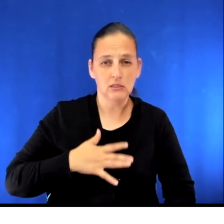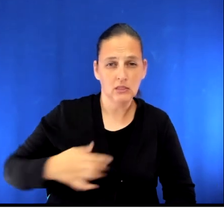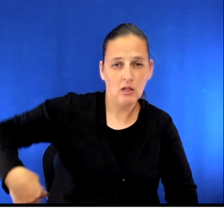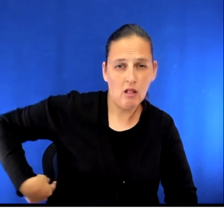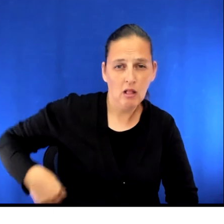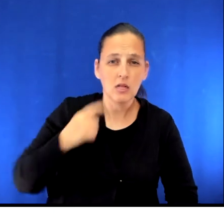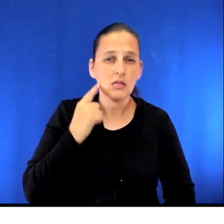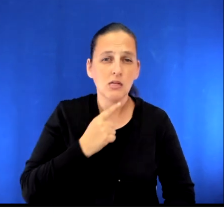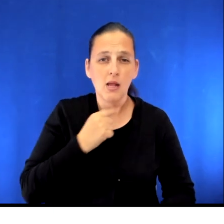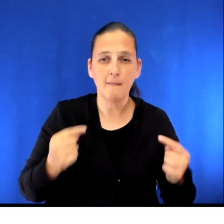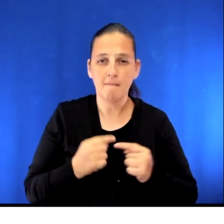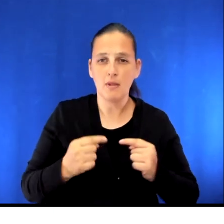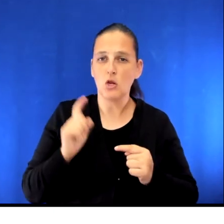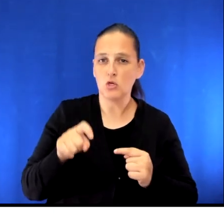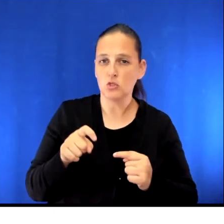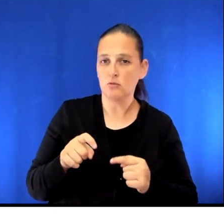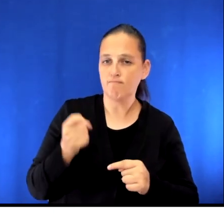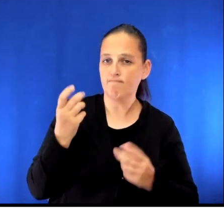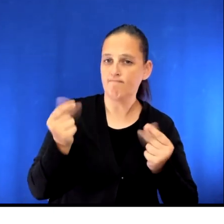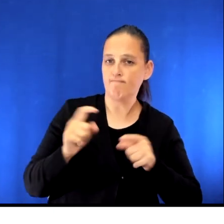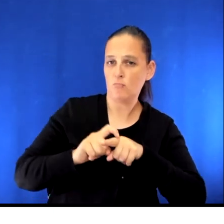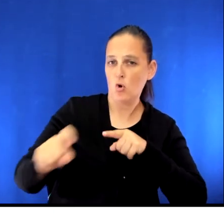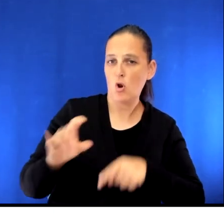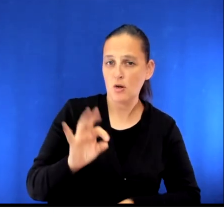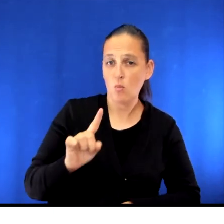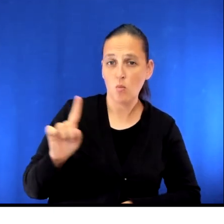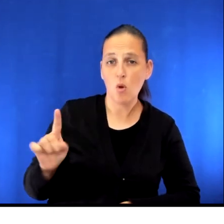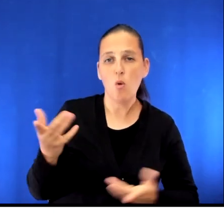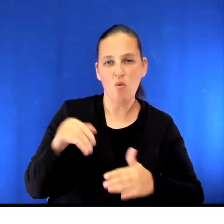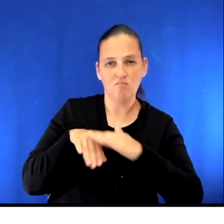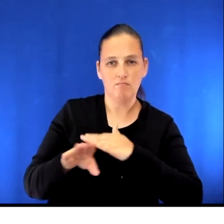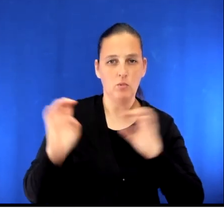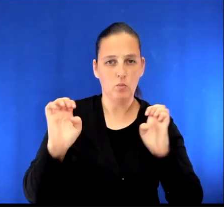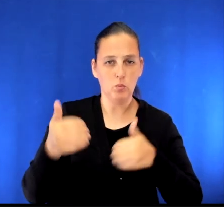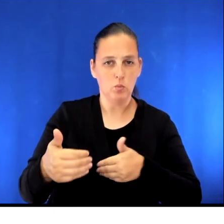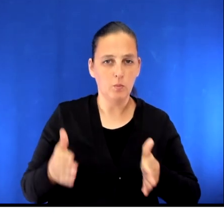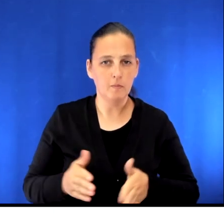seek medical help right away by calling 911. Or going to your closest emergency department.